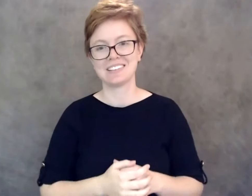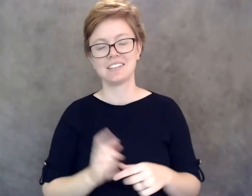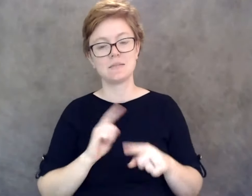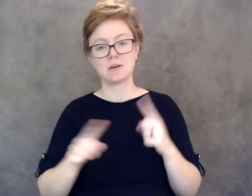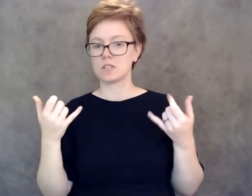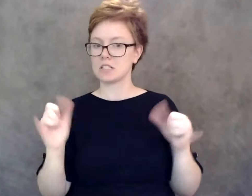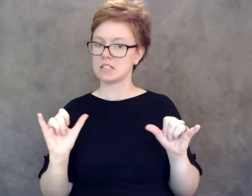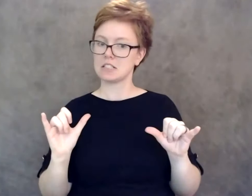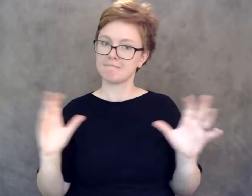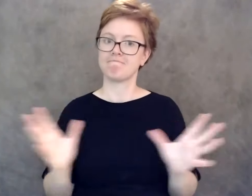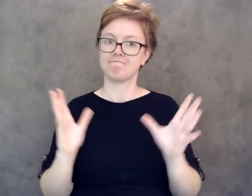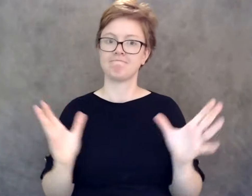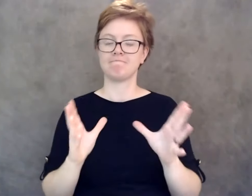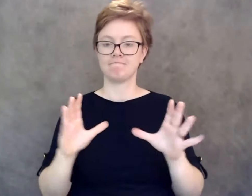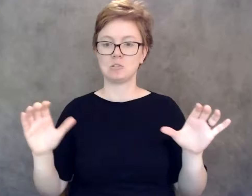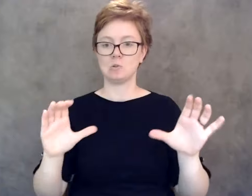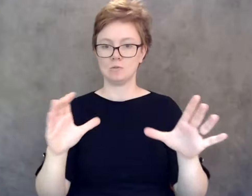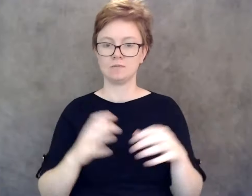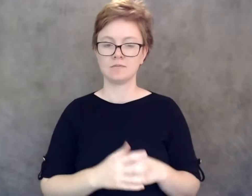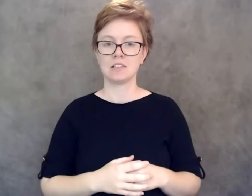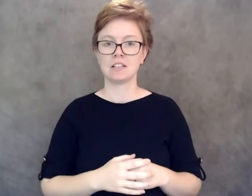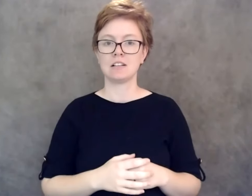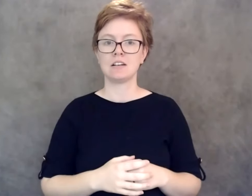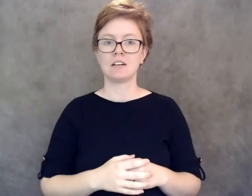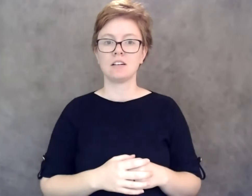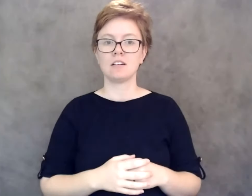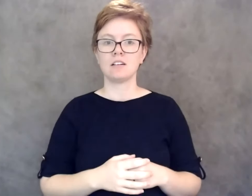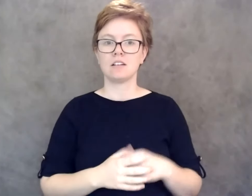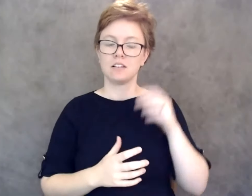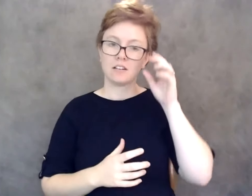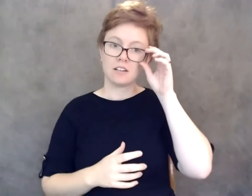I think what I try to do, to continue the TMI share,